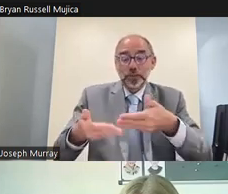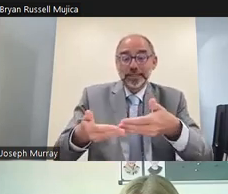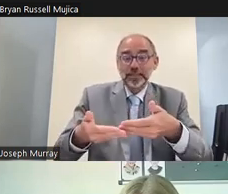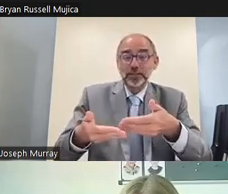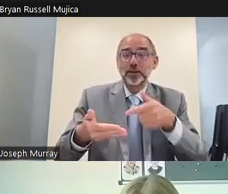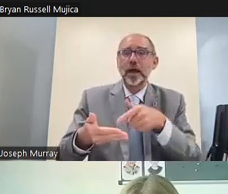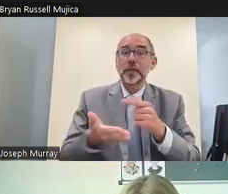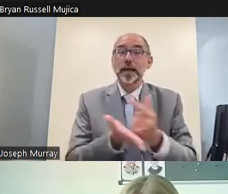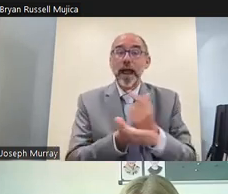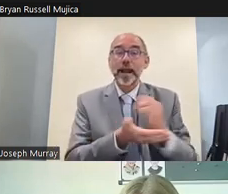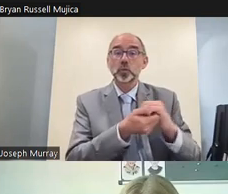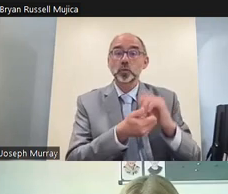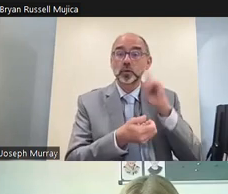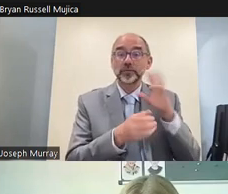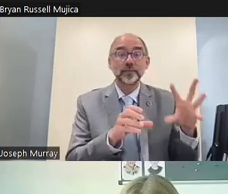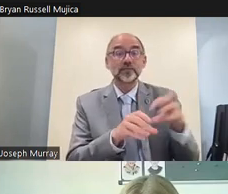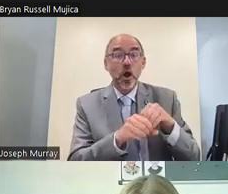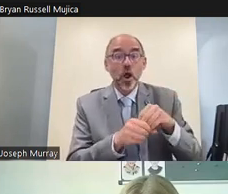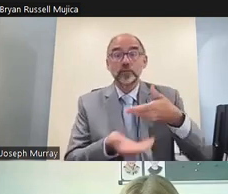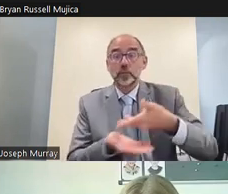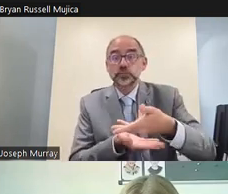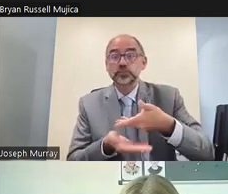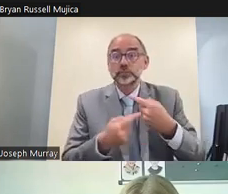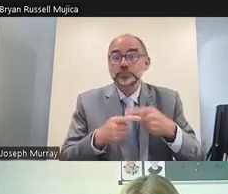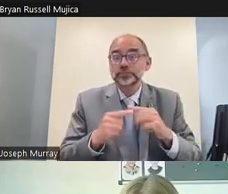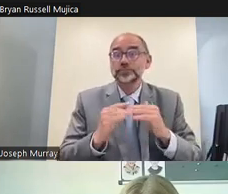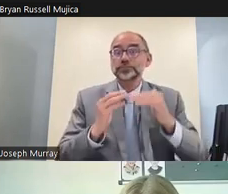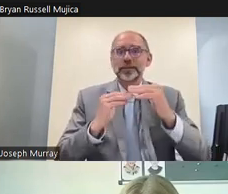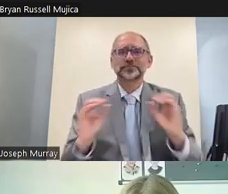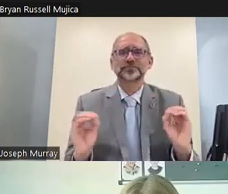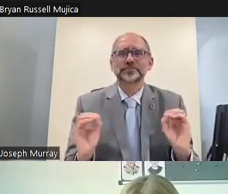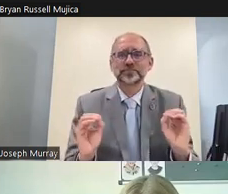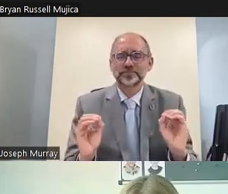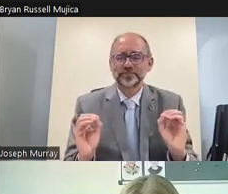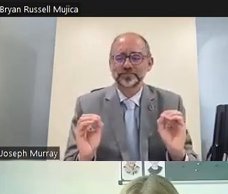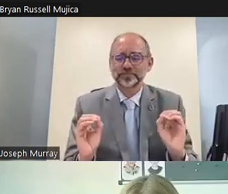deaf contacted for their input thus ghanaian sign language was on screen but the lessons were still